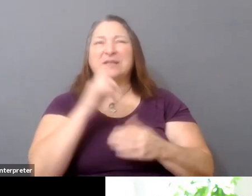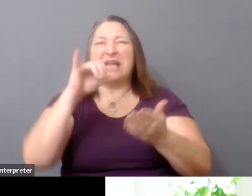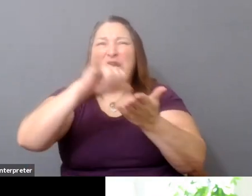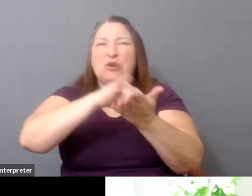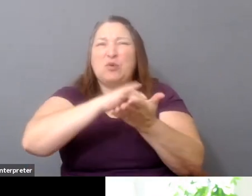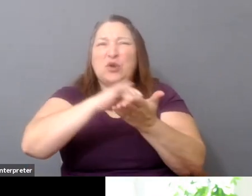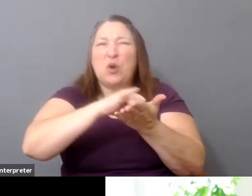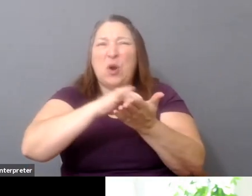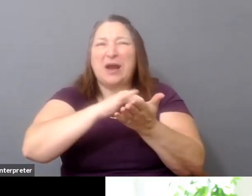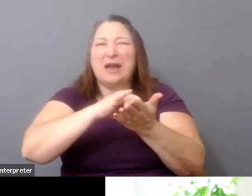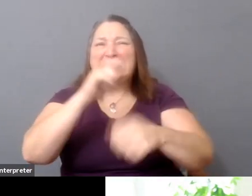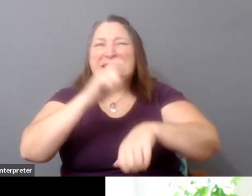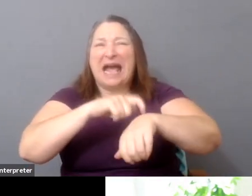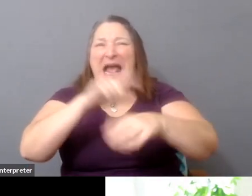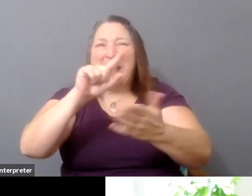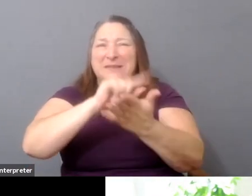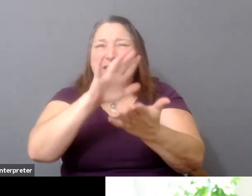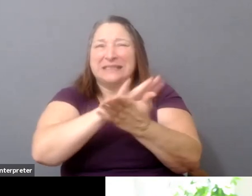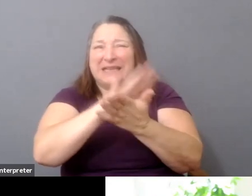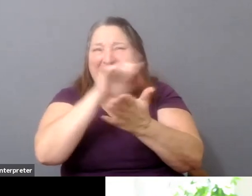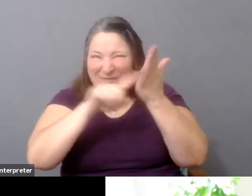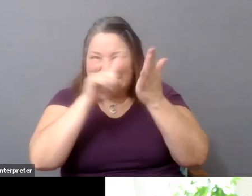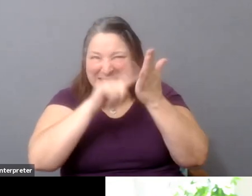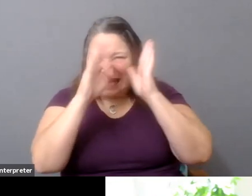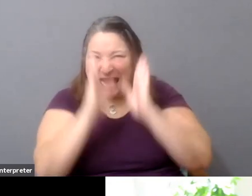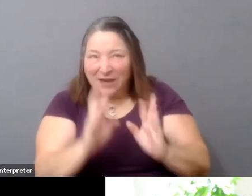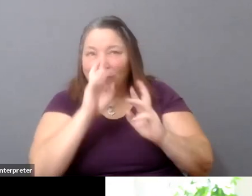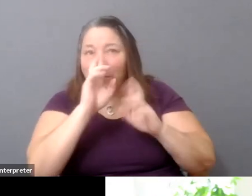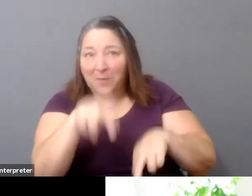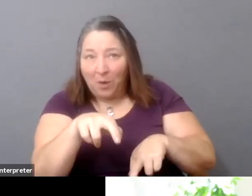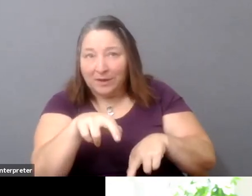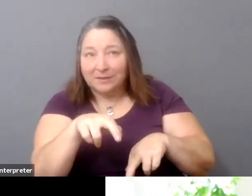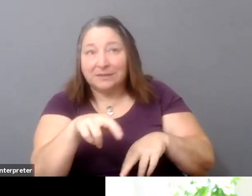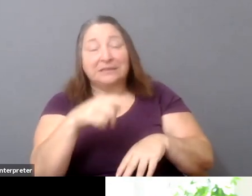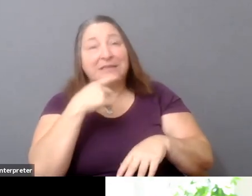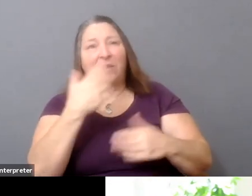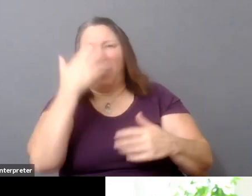that came out on Criterion about why there are so few Black filmmakers in the collection,